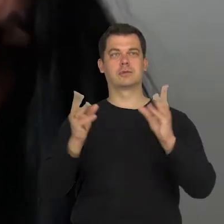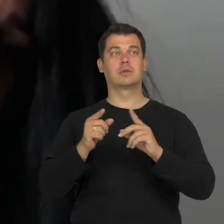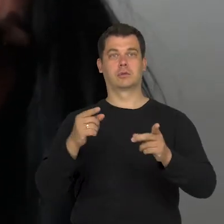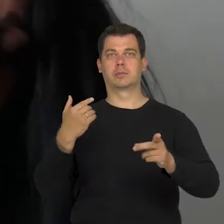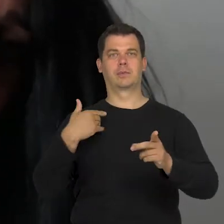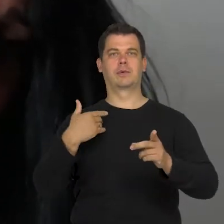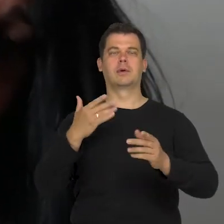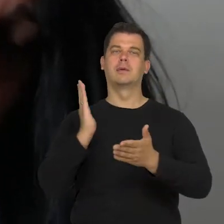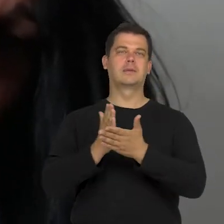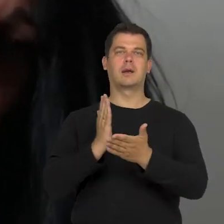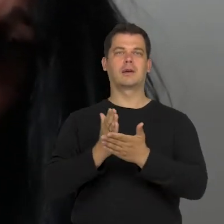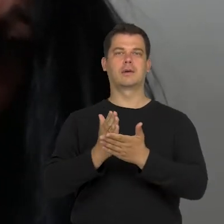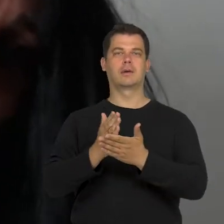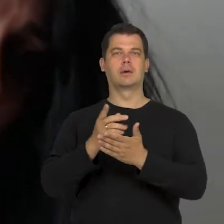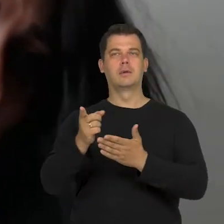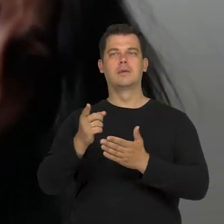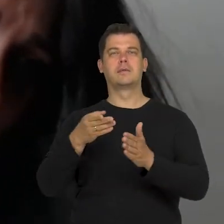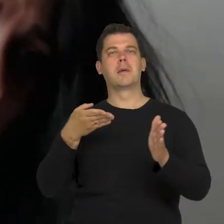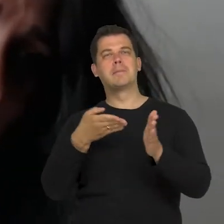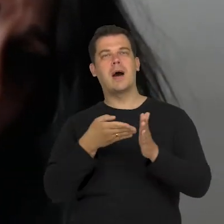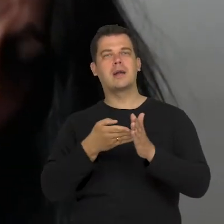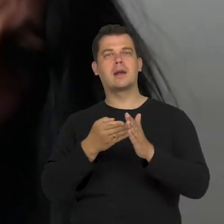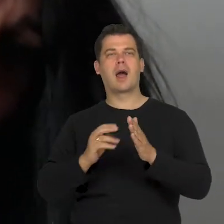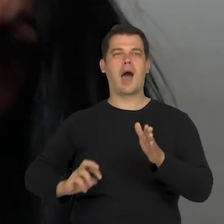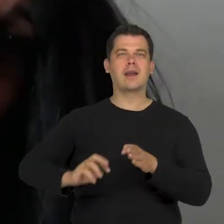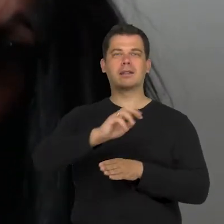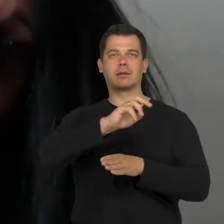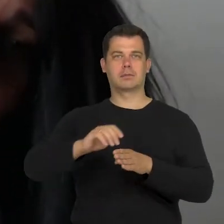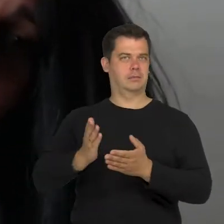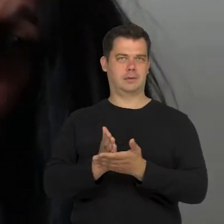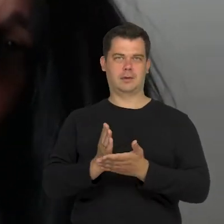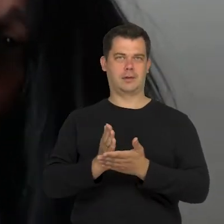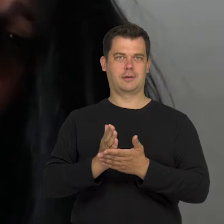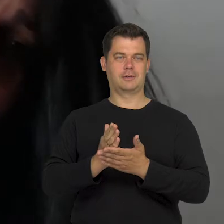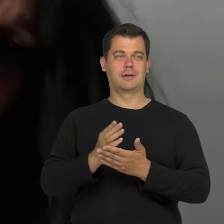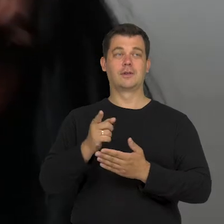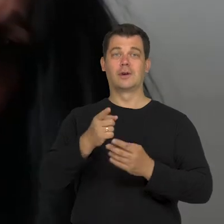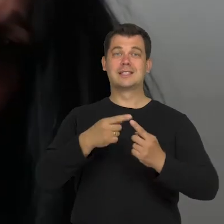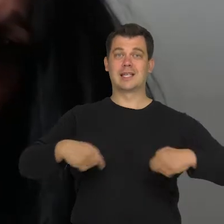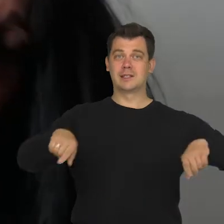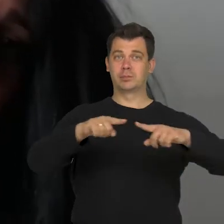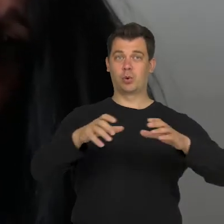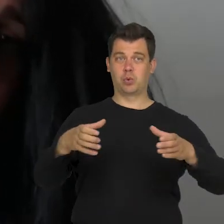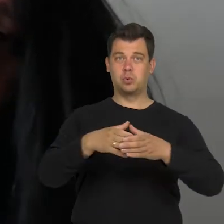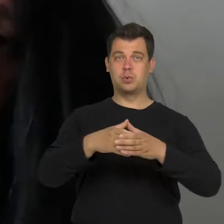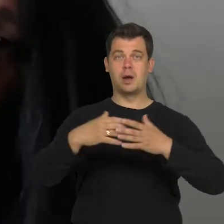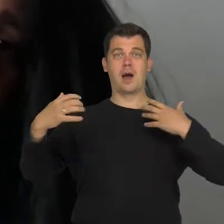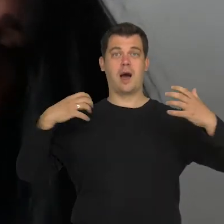on the level where those architectural barriers are dismantled but the acting group accepted